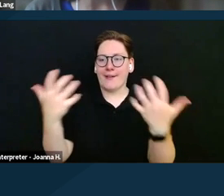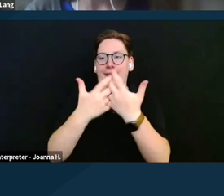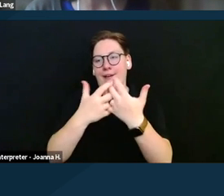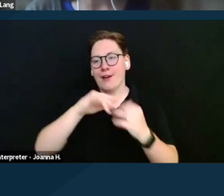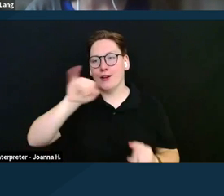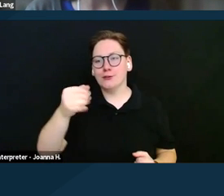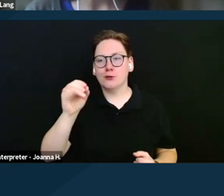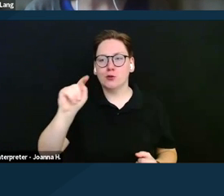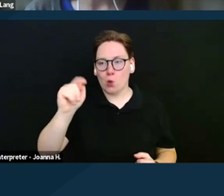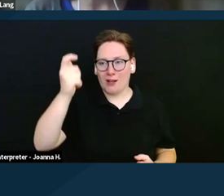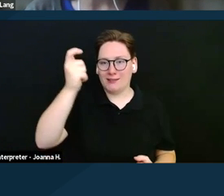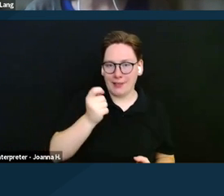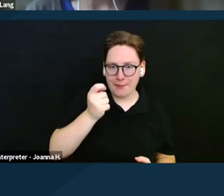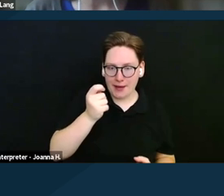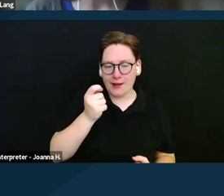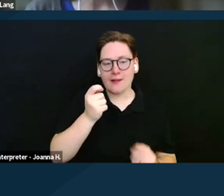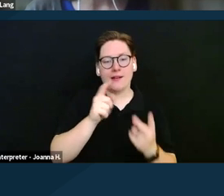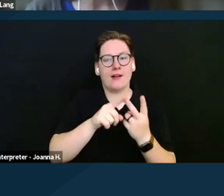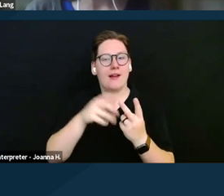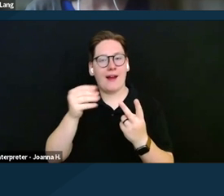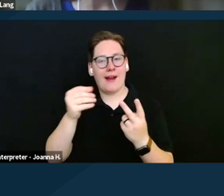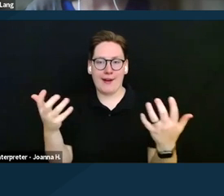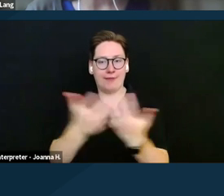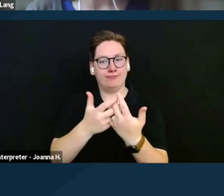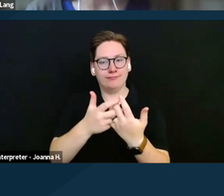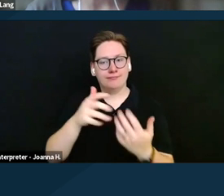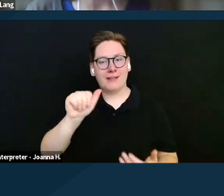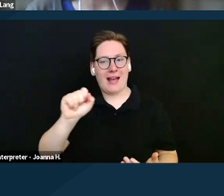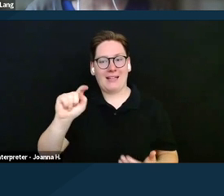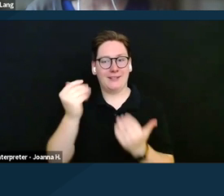and a joint asset limit that's 25% lower